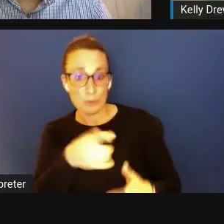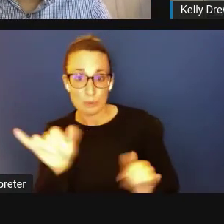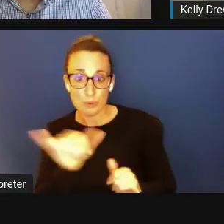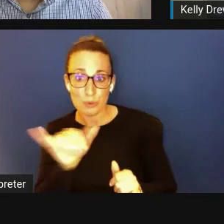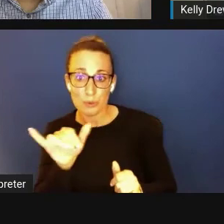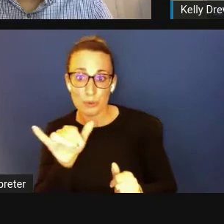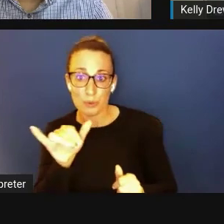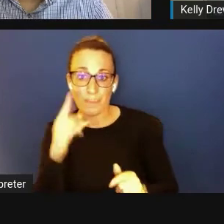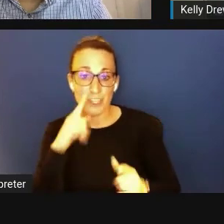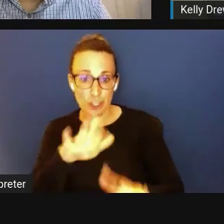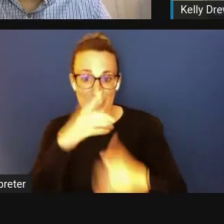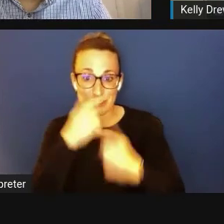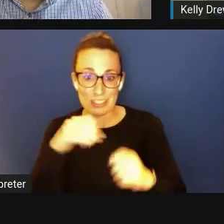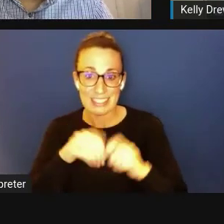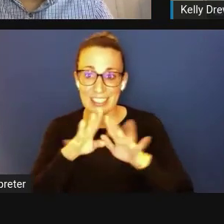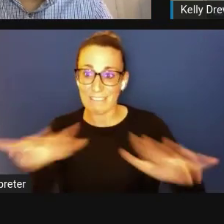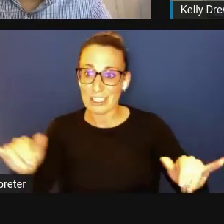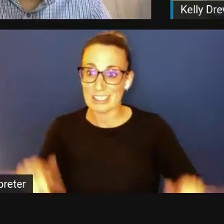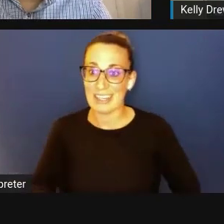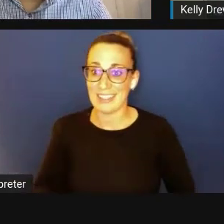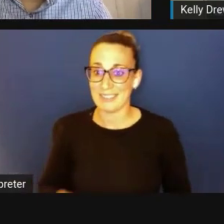I'll echo that. Monique Kuykendoll Quarterman: Same. Thank you.